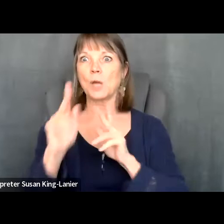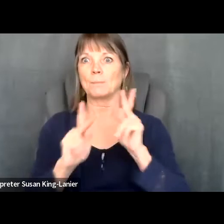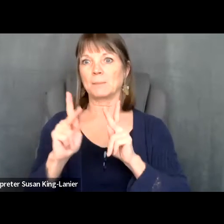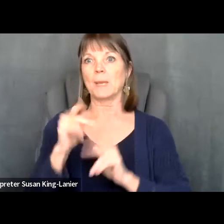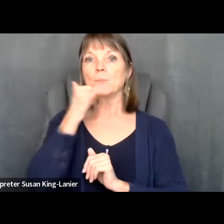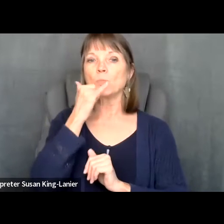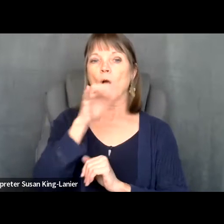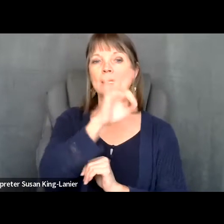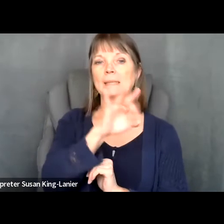Kelly Crosbie: next one